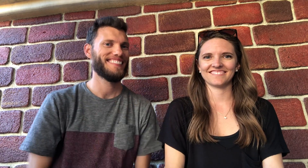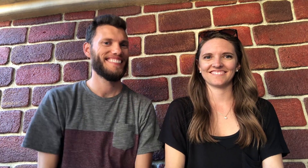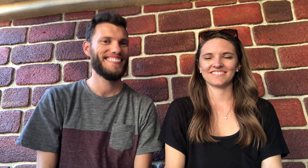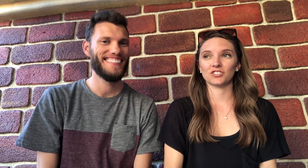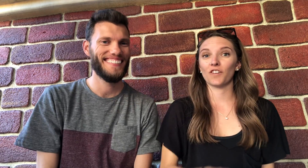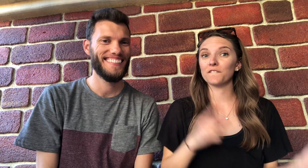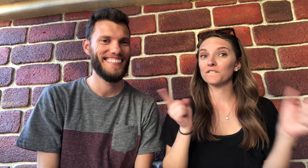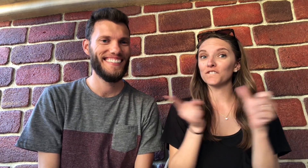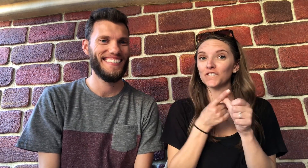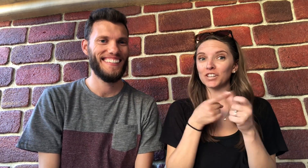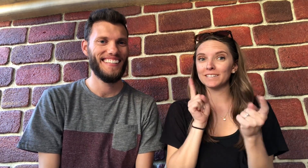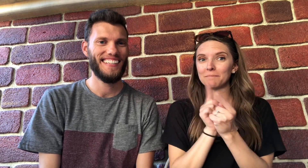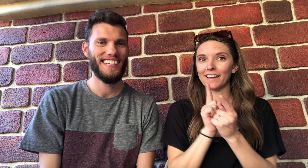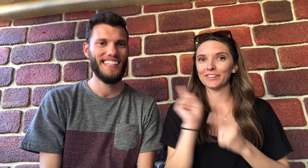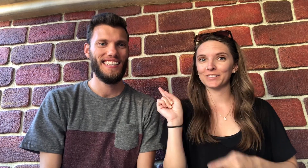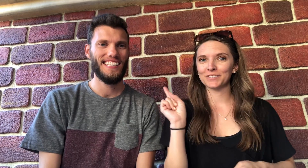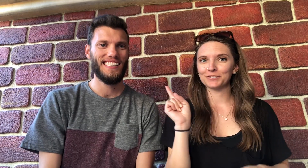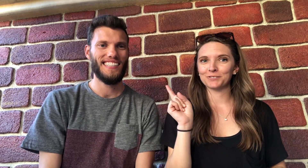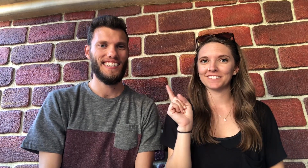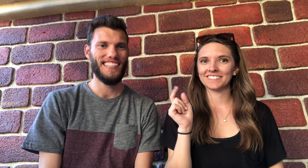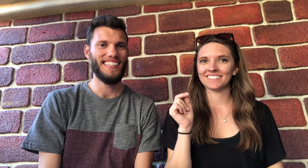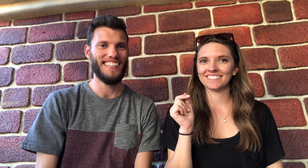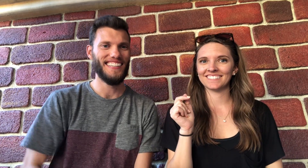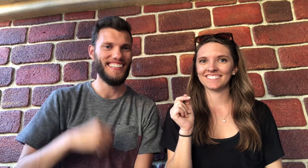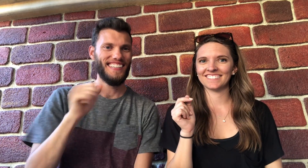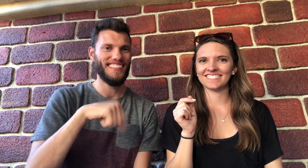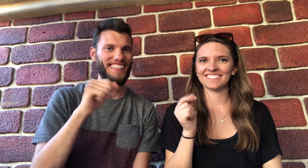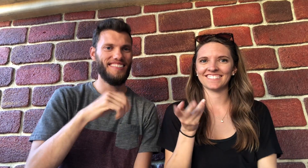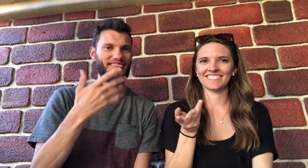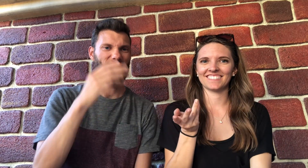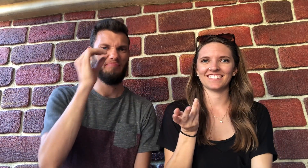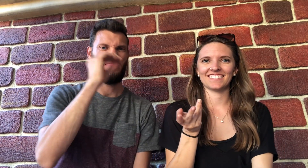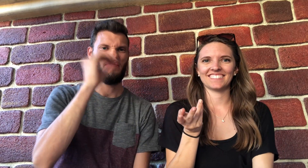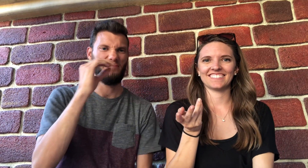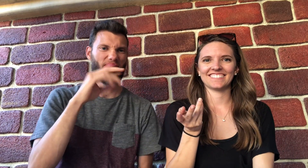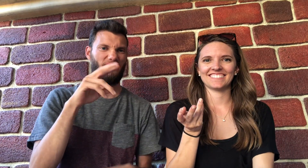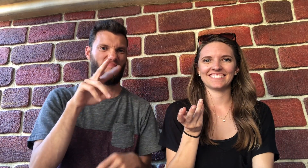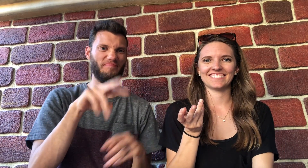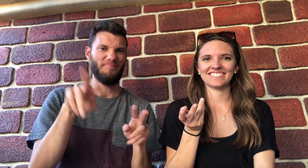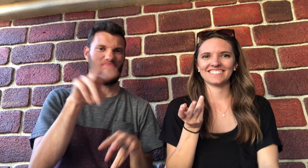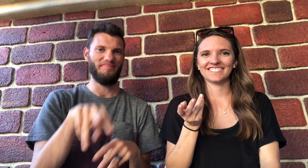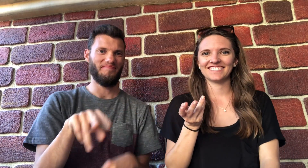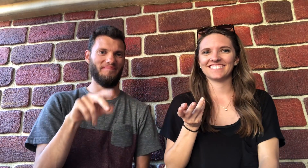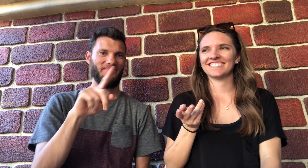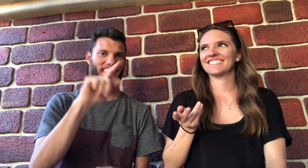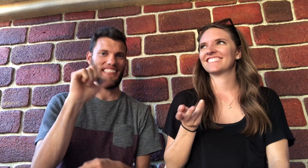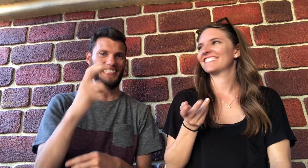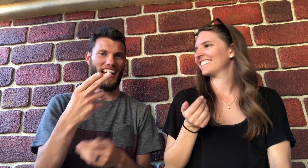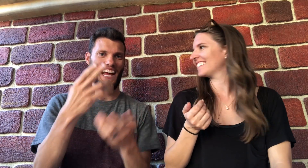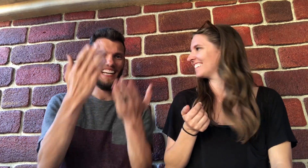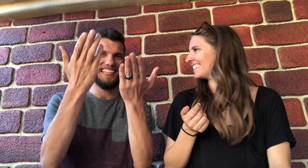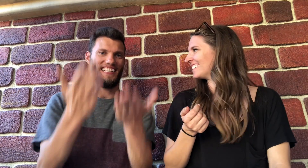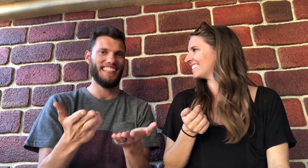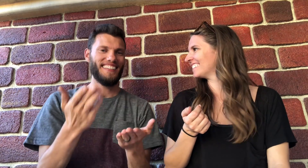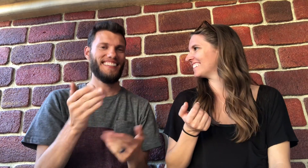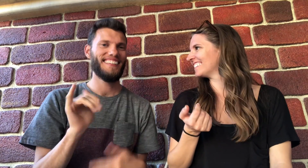When I FIRST met you?? Yes. What was your opinion of "Zach"?